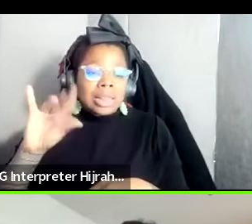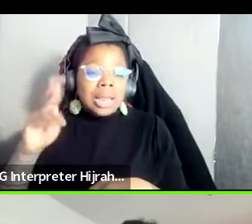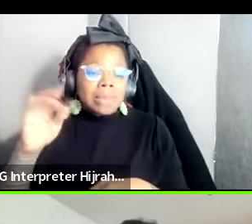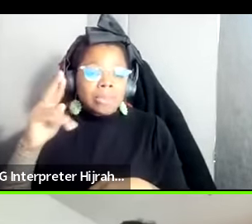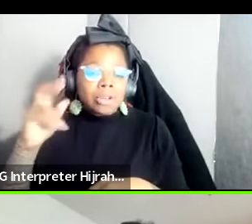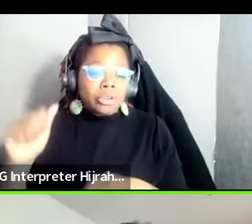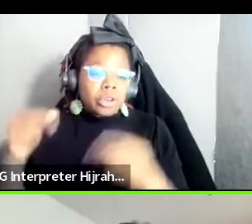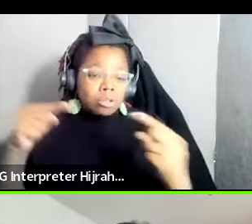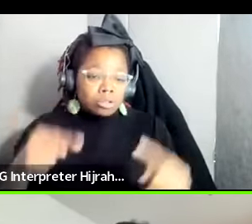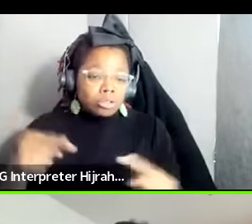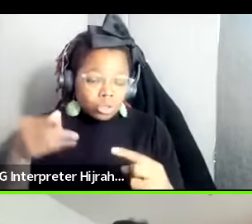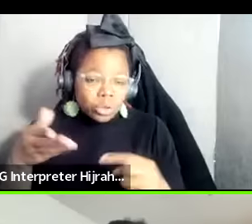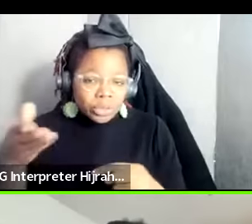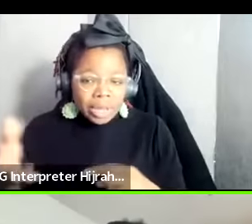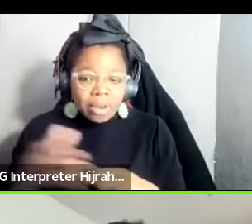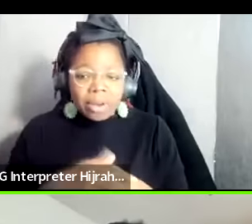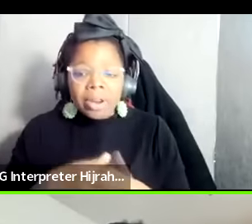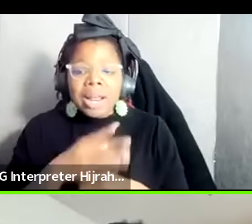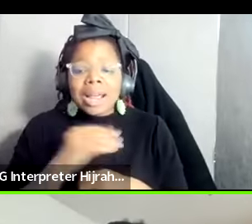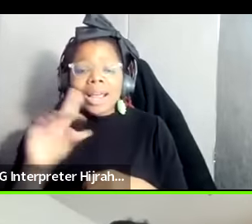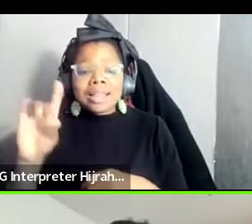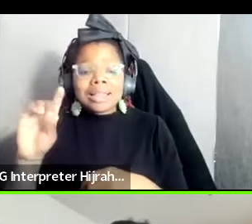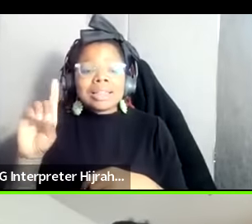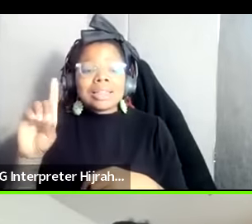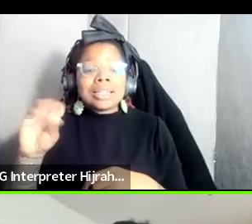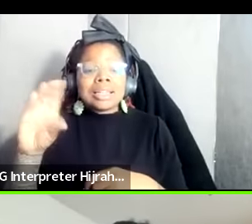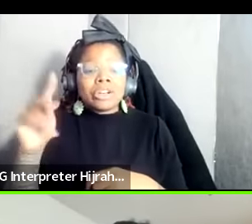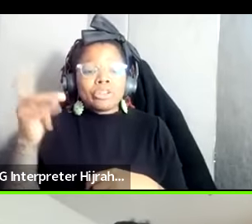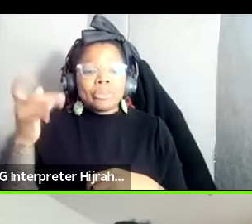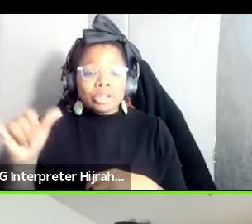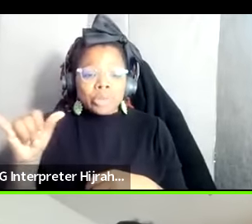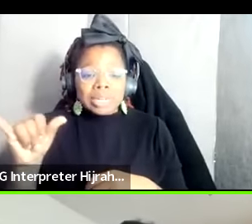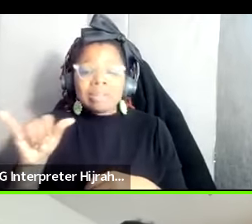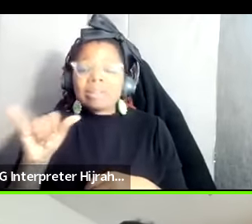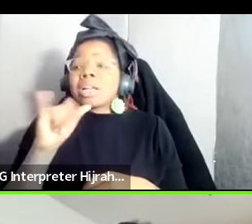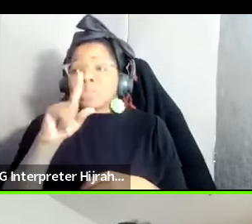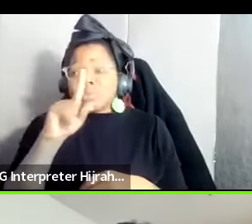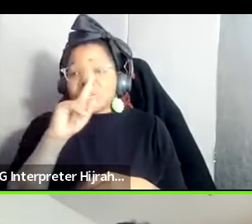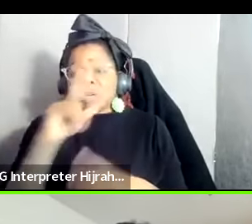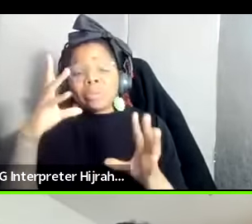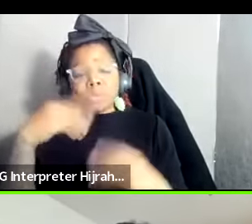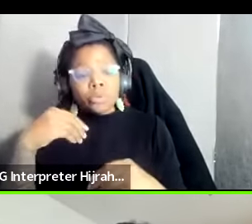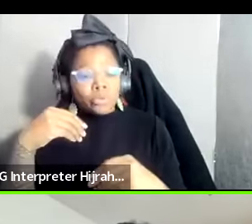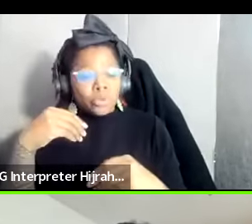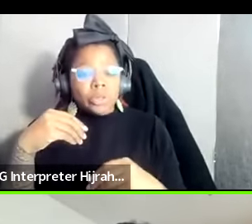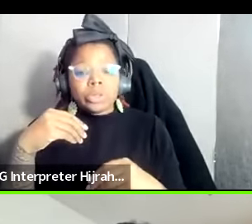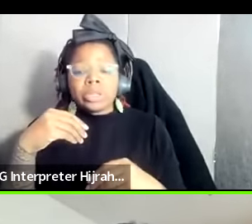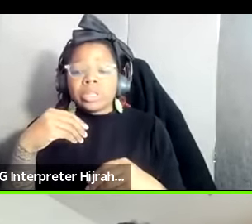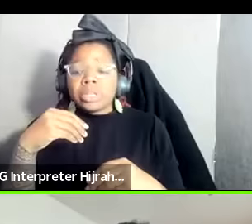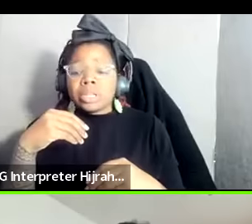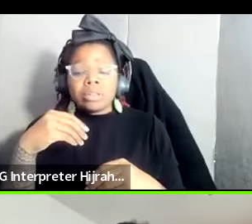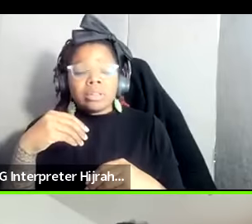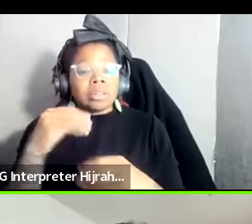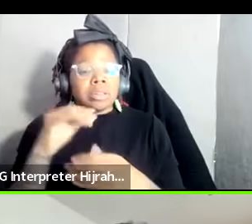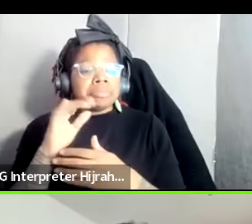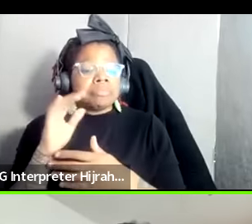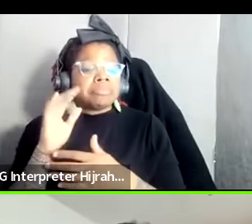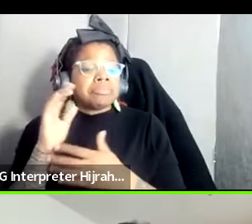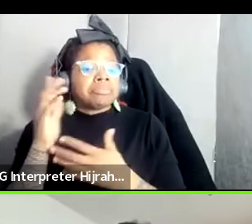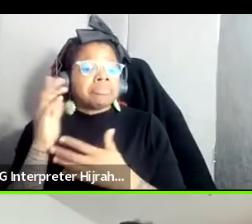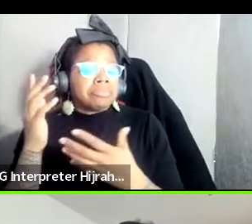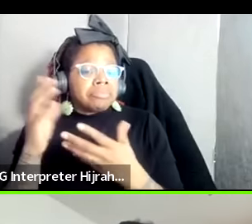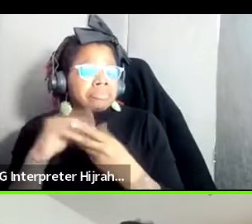there and the documentary I think is a really uh beautiful um contribution to not just inspire